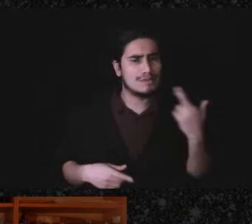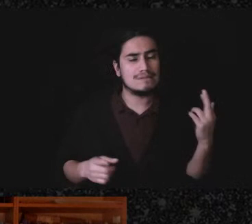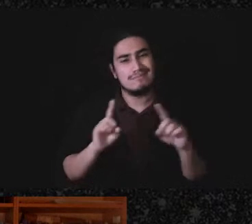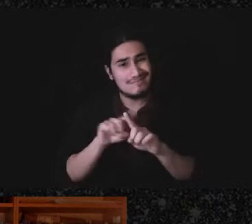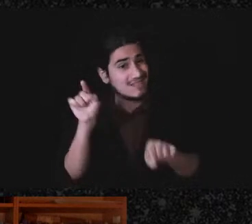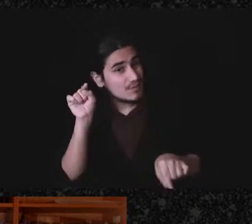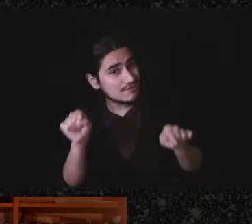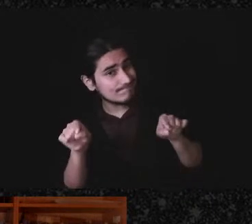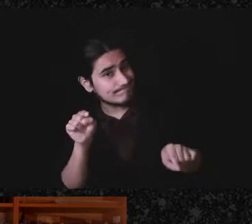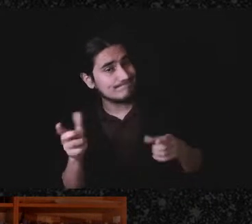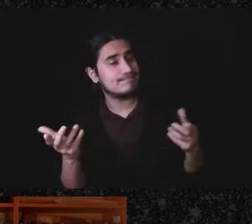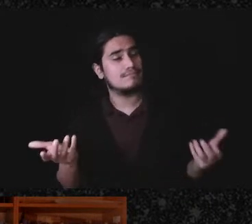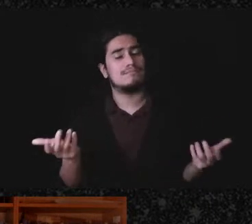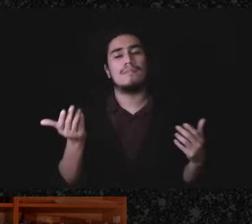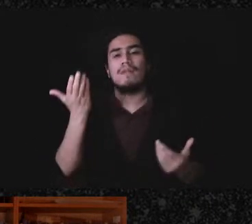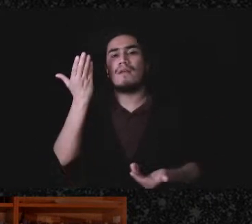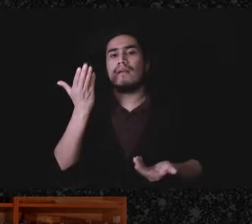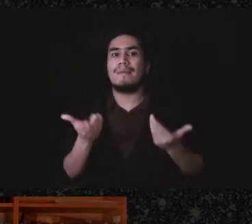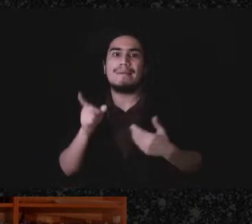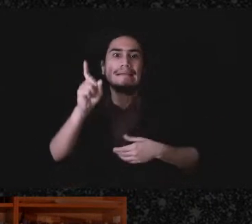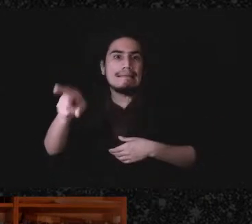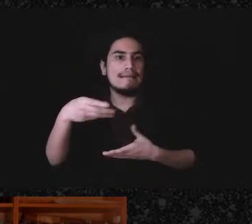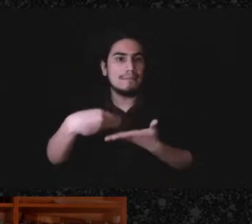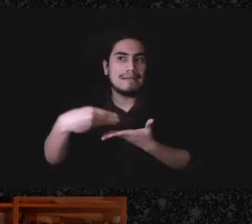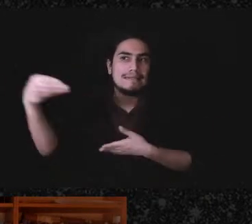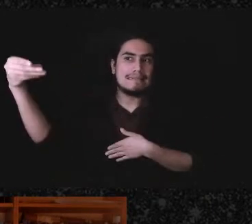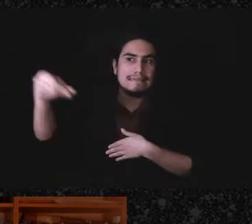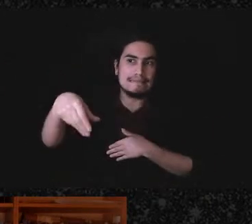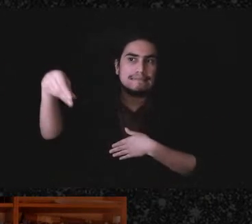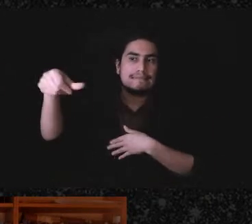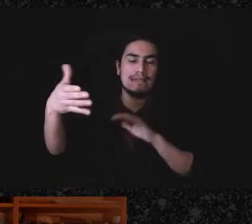really need to bring in money is different than doing it in a way where you may not need to bring